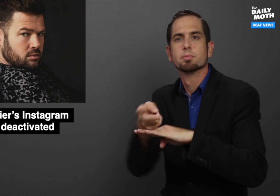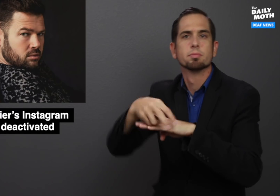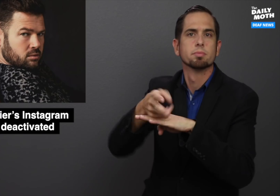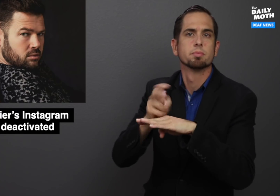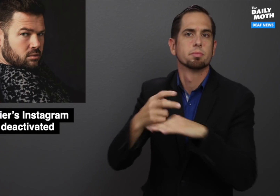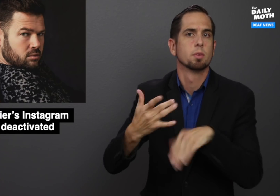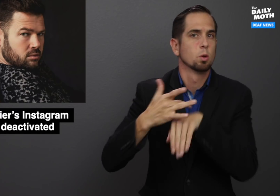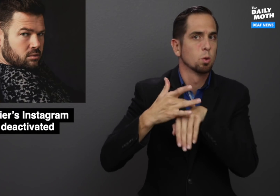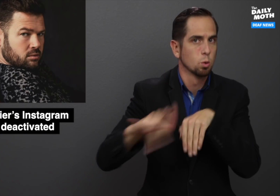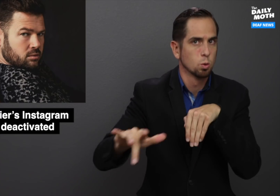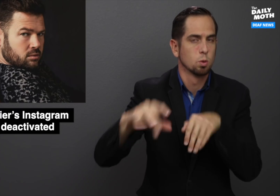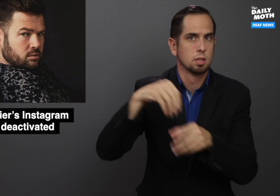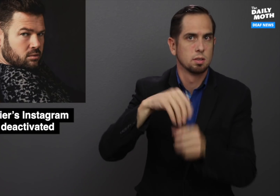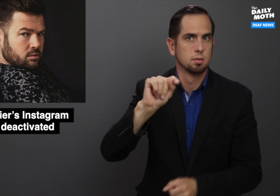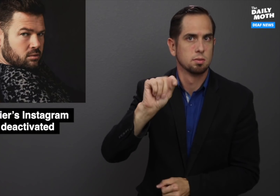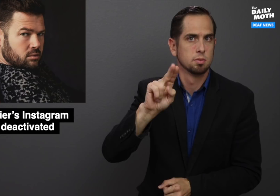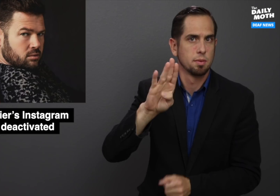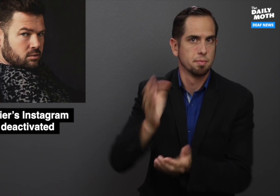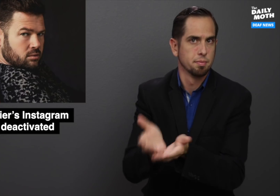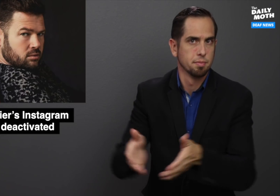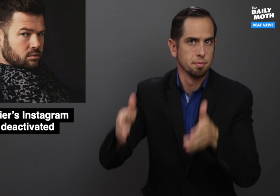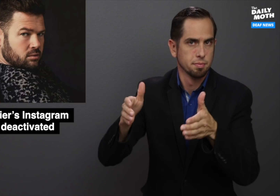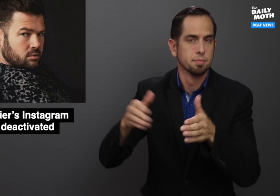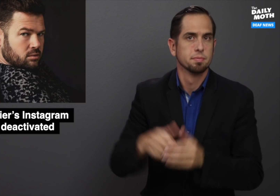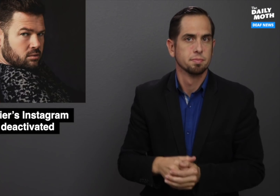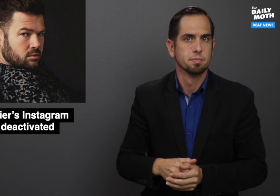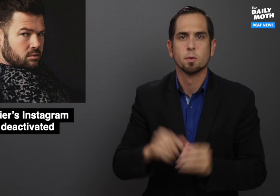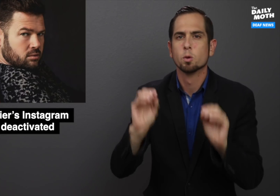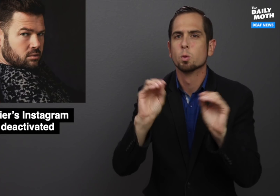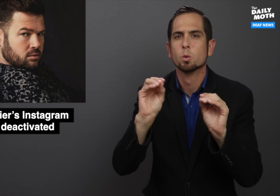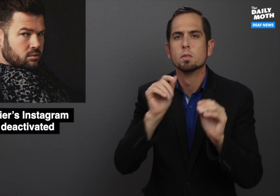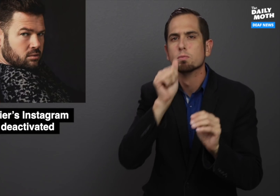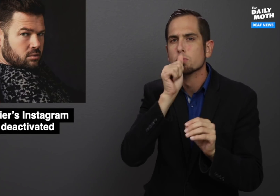in a tub. There were no private parts exposed,